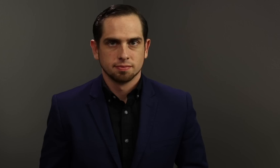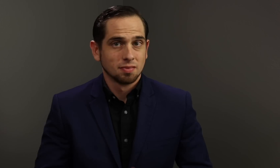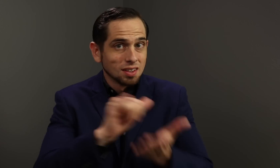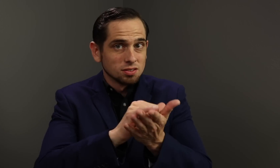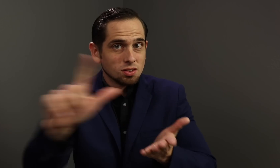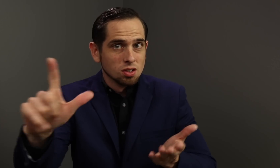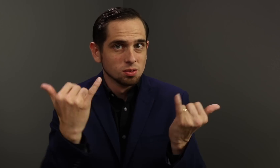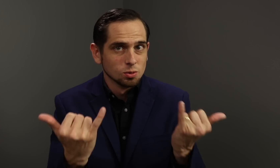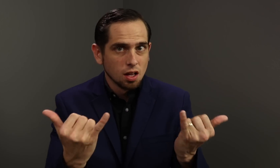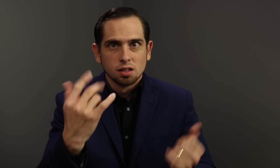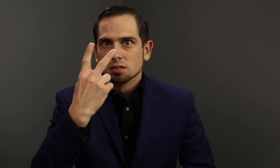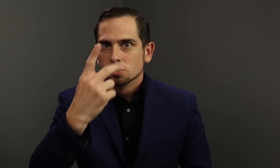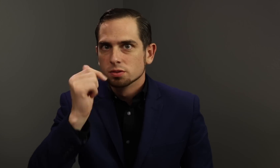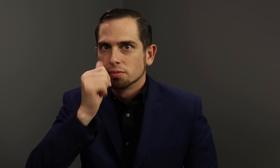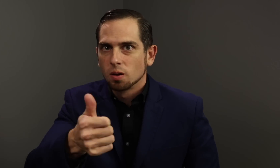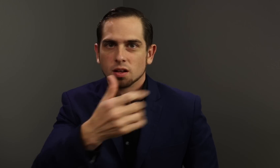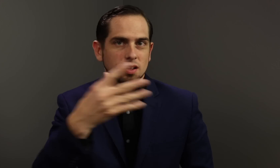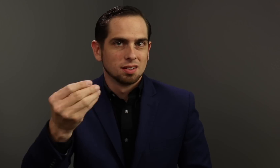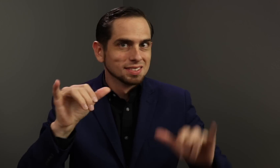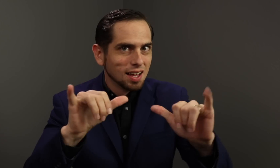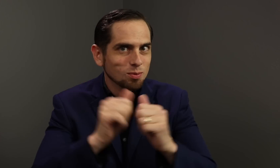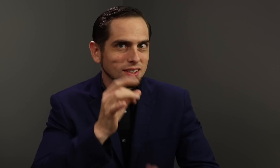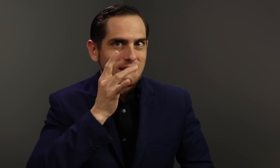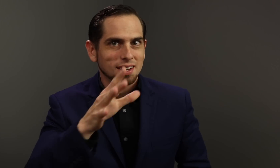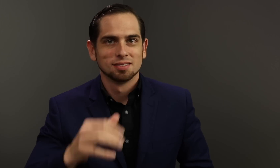That is all for today. See you tomorrow and stay with the light!